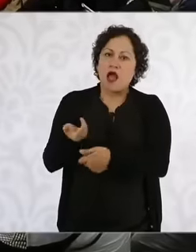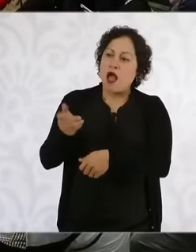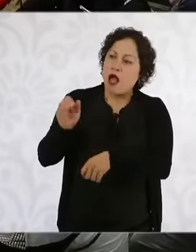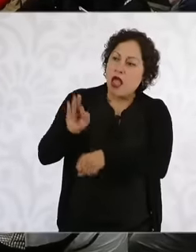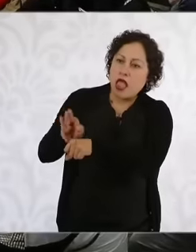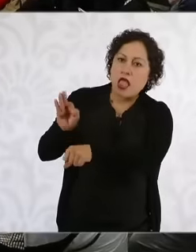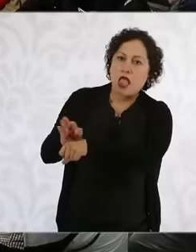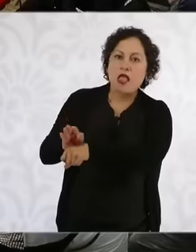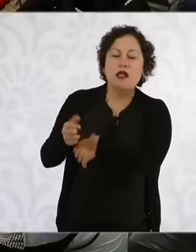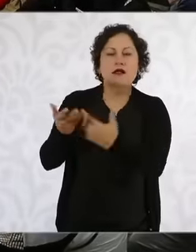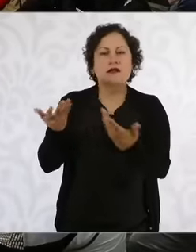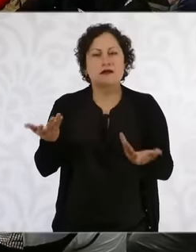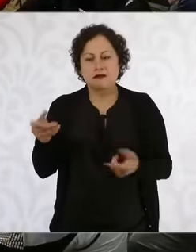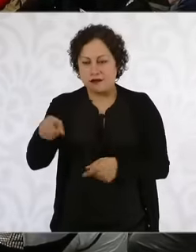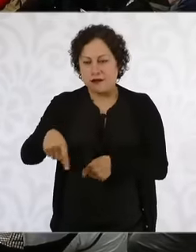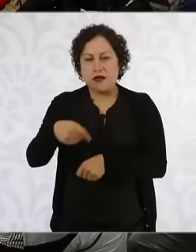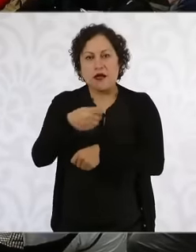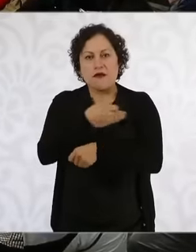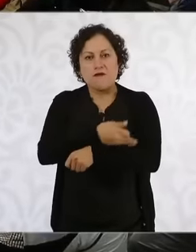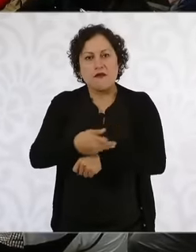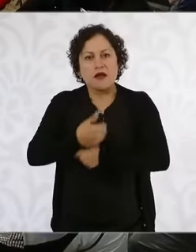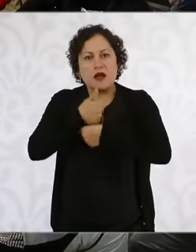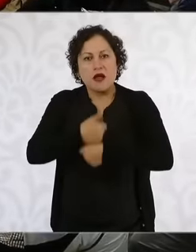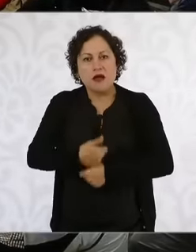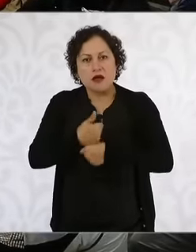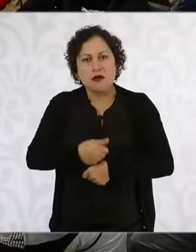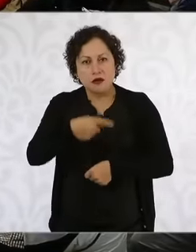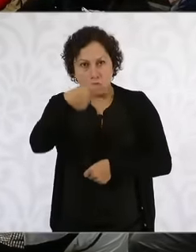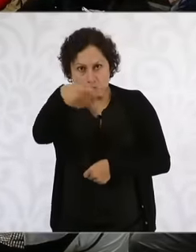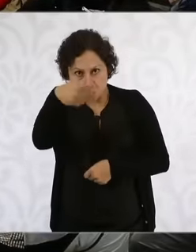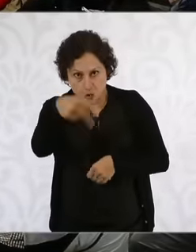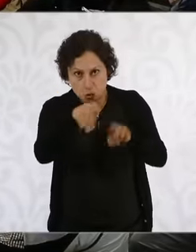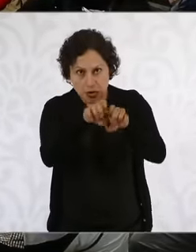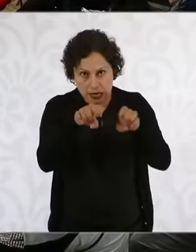legal department could continue supporting this family so that Don't be so abused by this minister